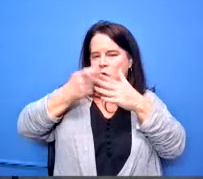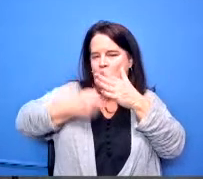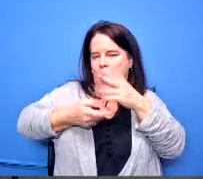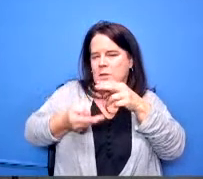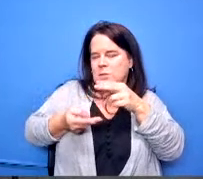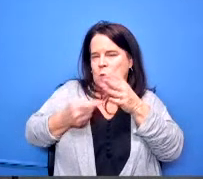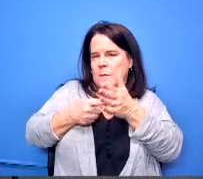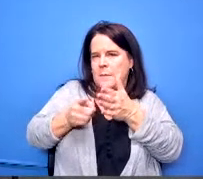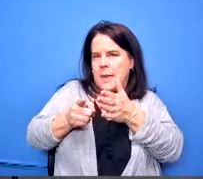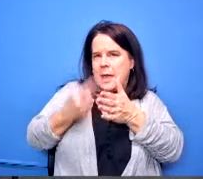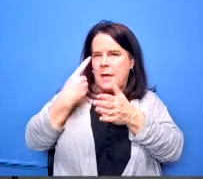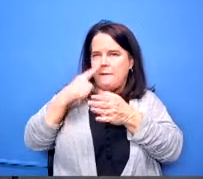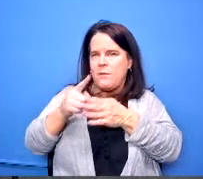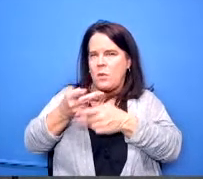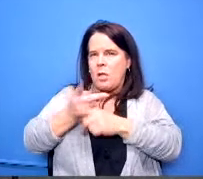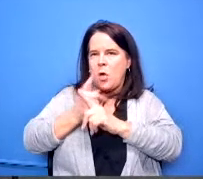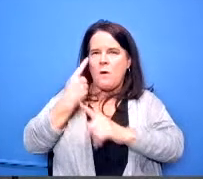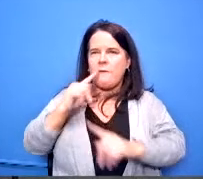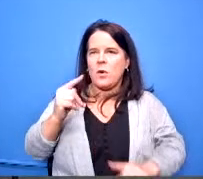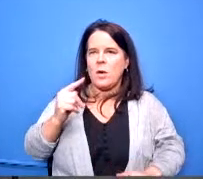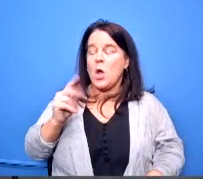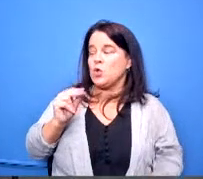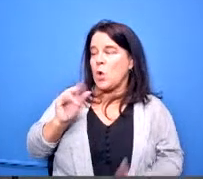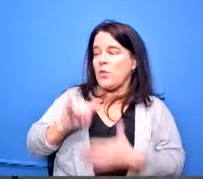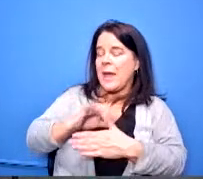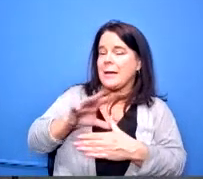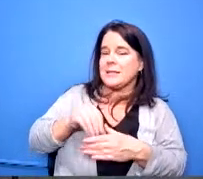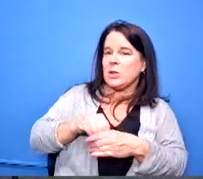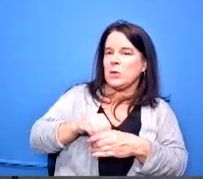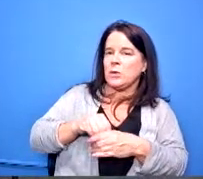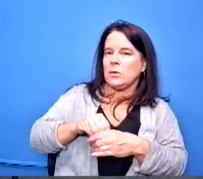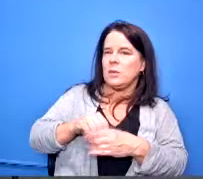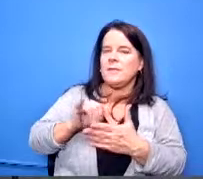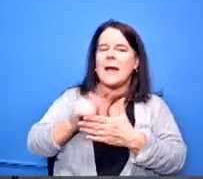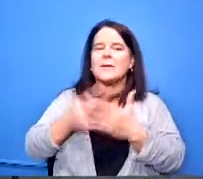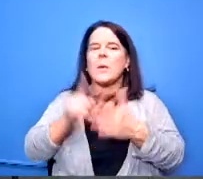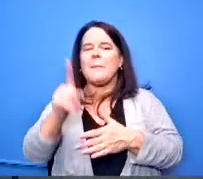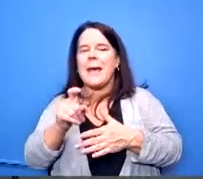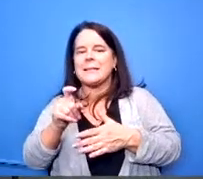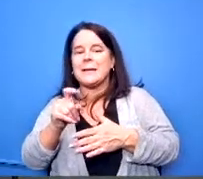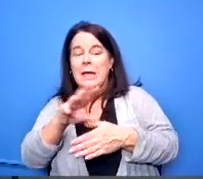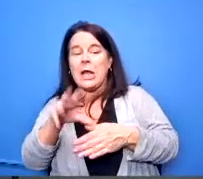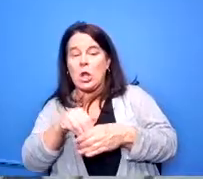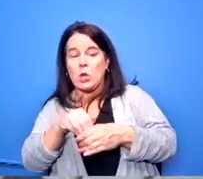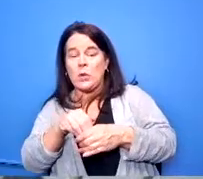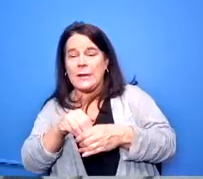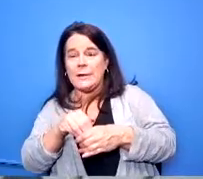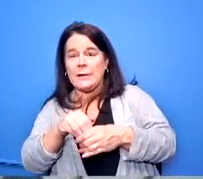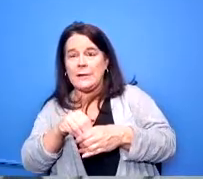for the 15. it is included that's what i'm asking is it included in all the numbers that you gave us